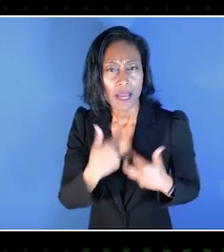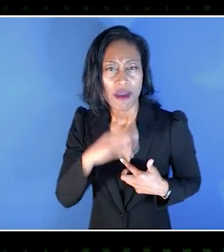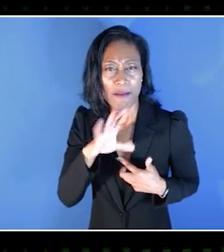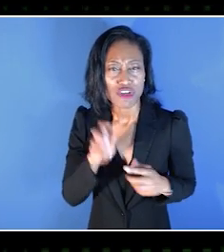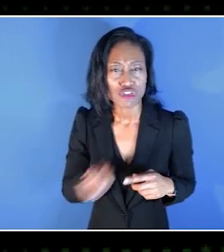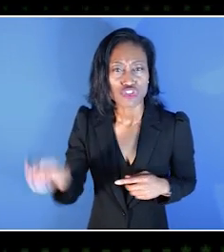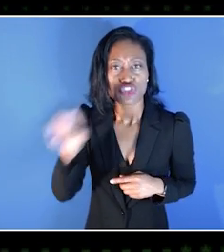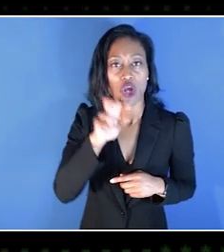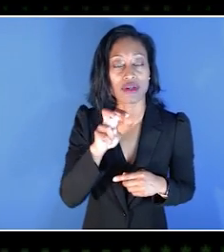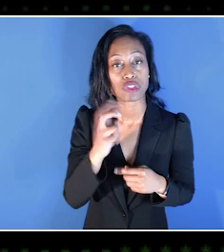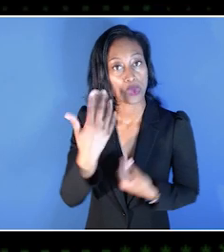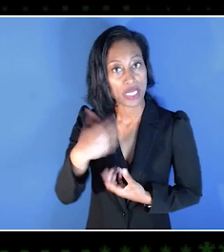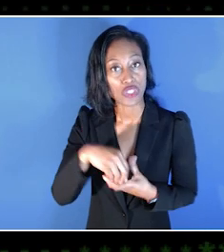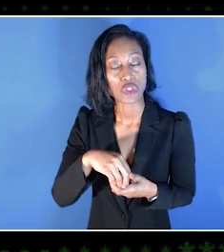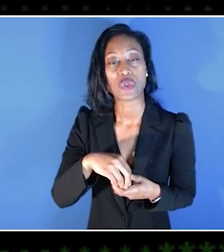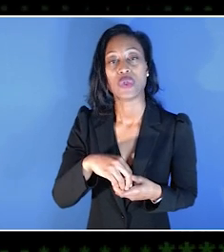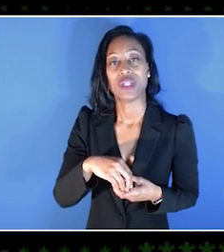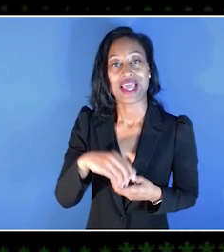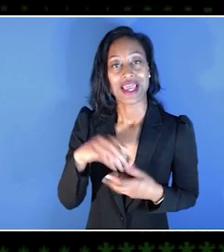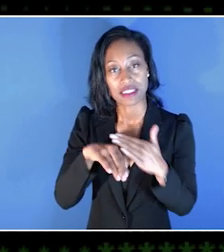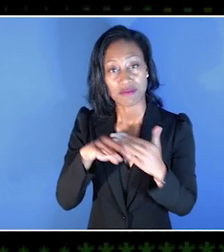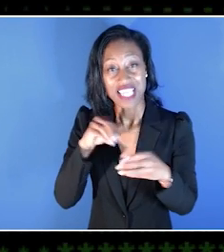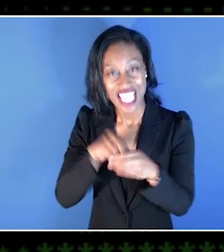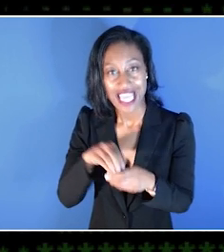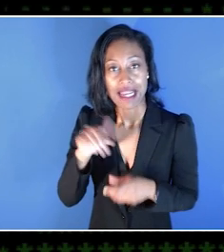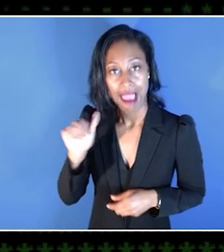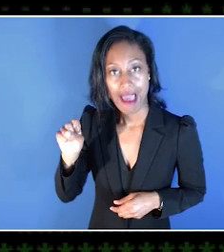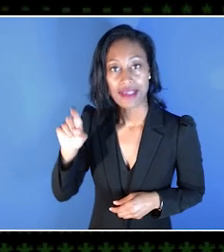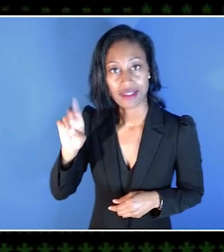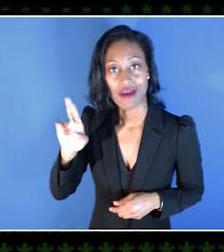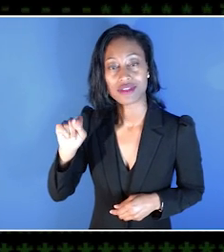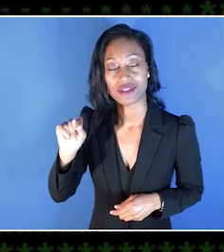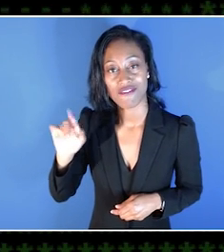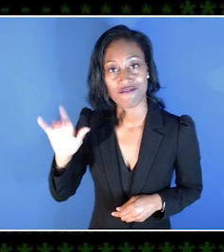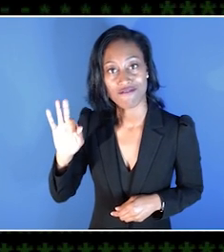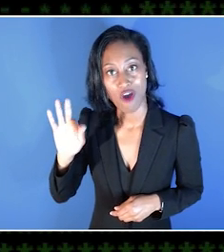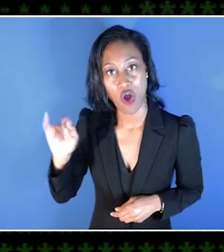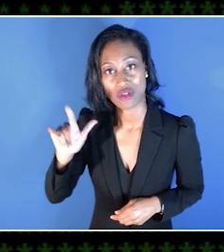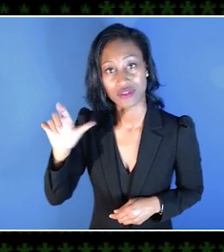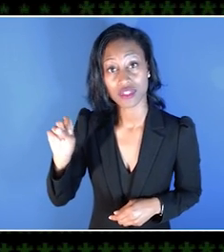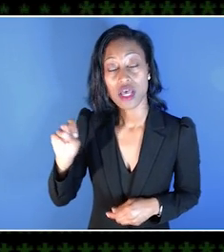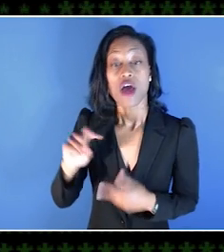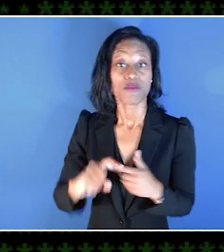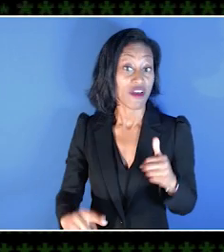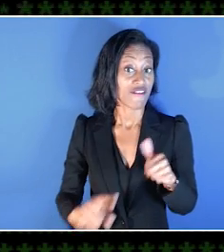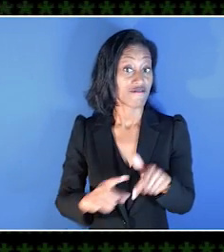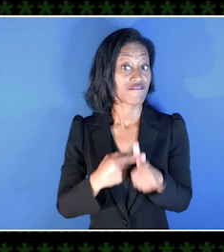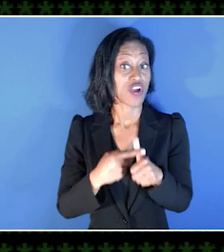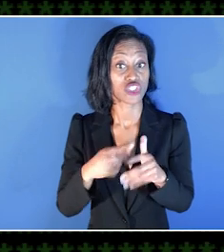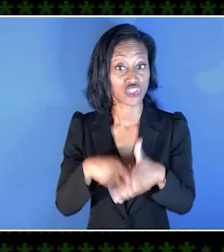for you to be able to include accessibility in As Dusk Falls? So when we first started designing As Dusk Falls,